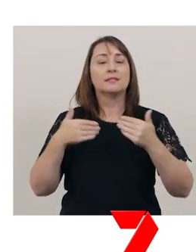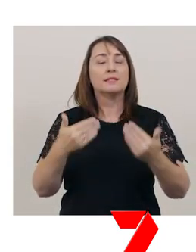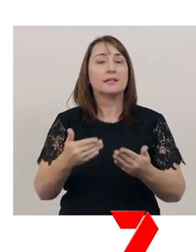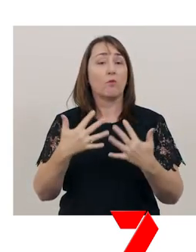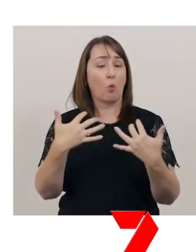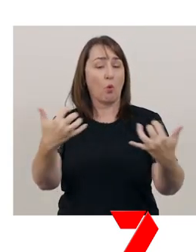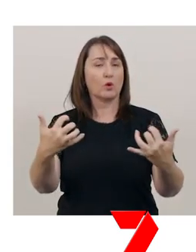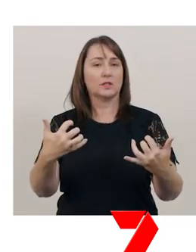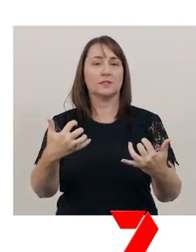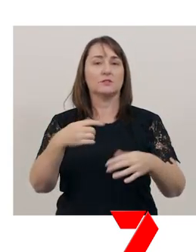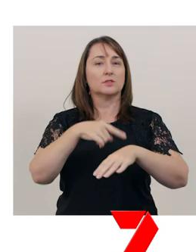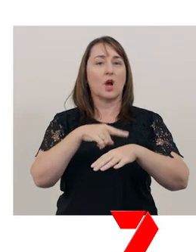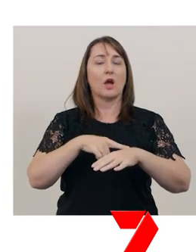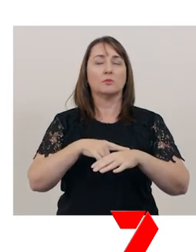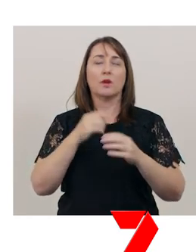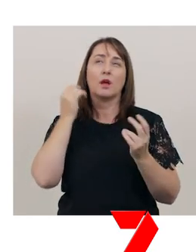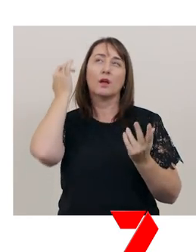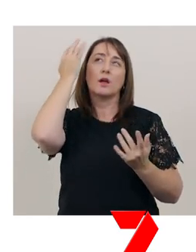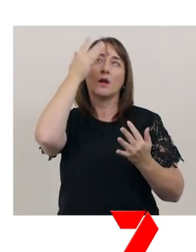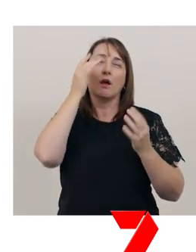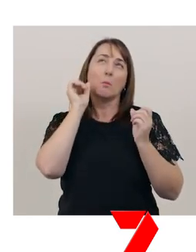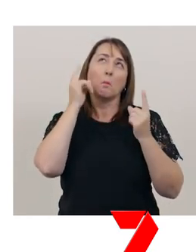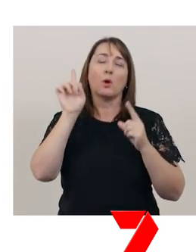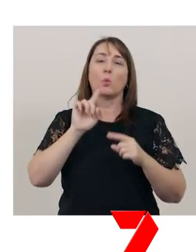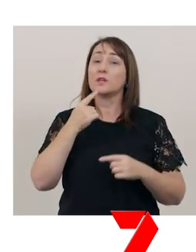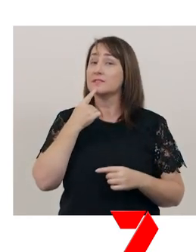or to pay close attention to what is coming after the pause.